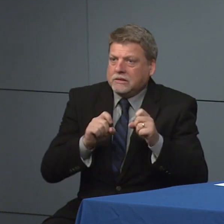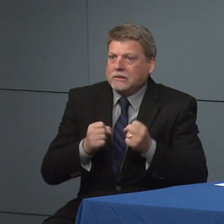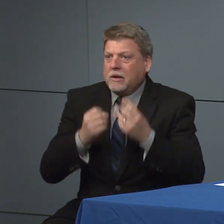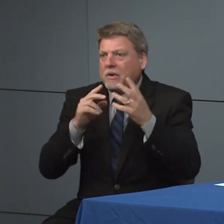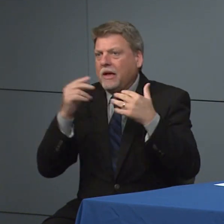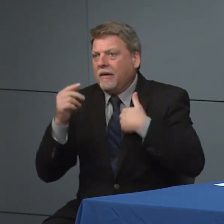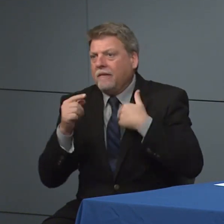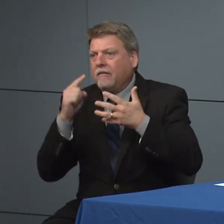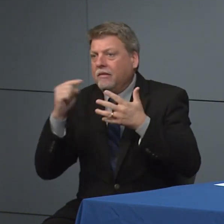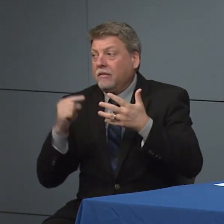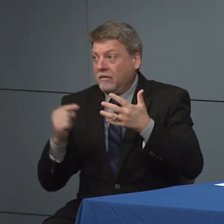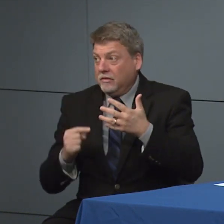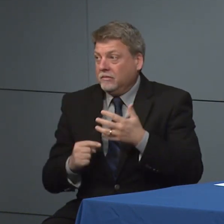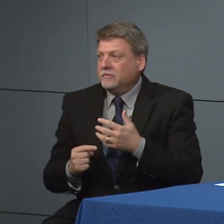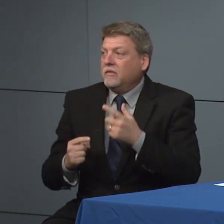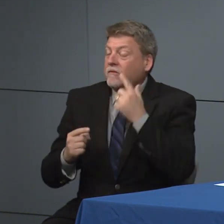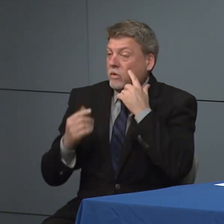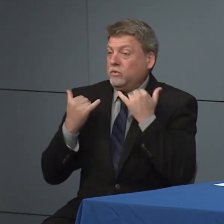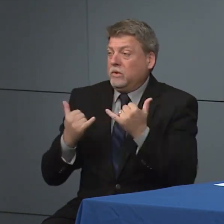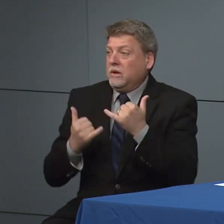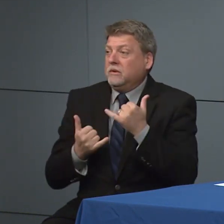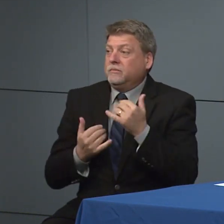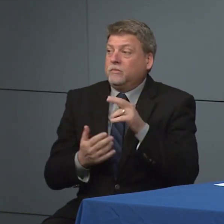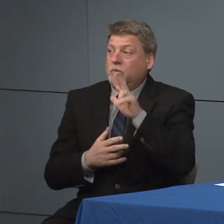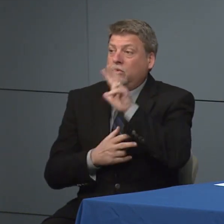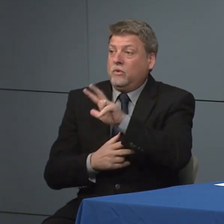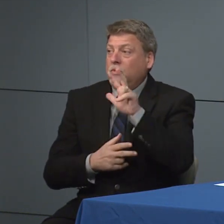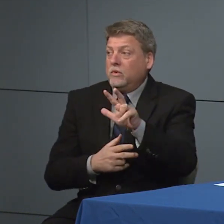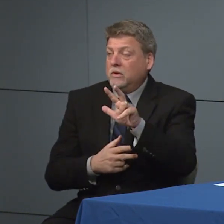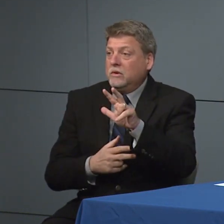So as of this morning, there were 33 confirmed cases in